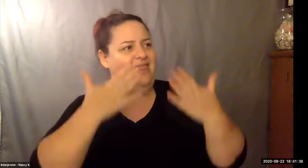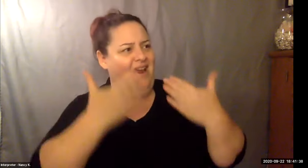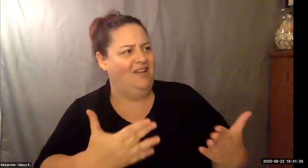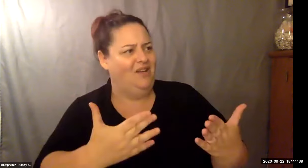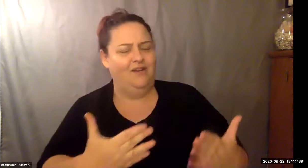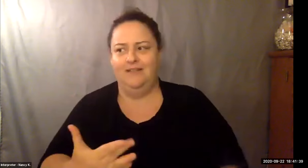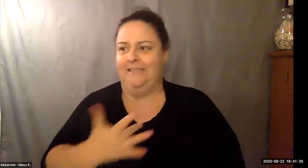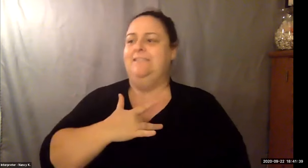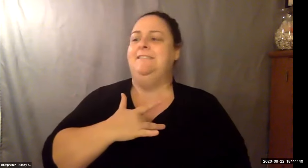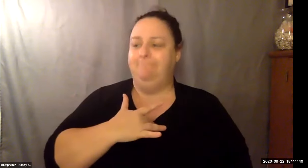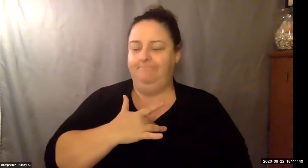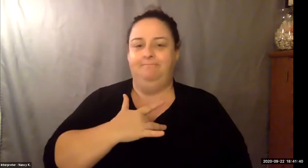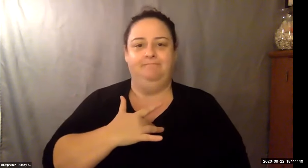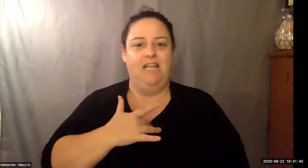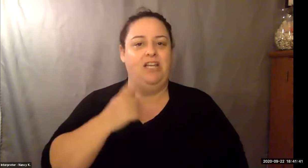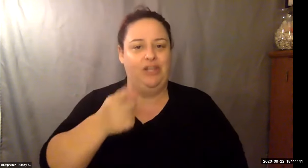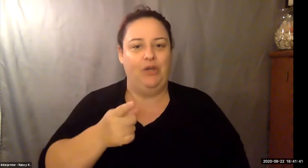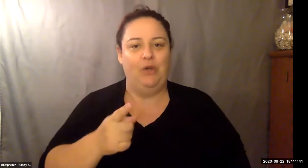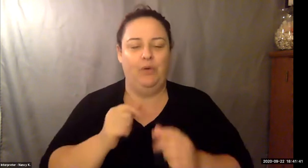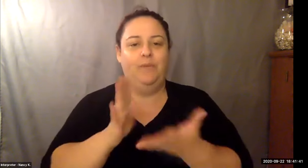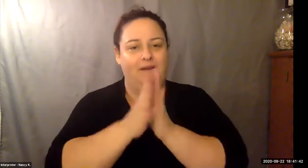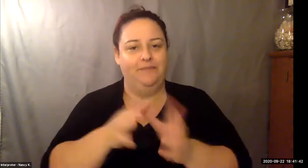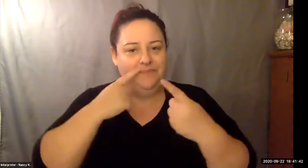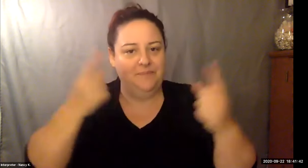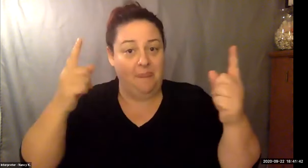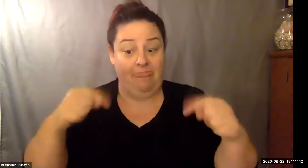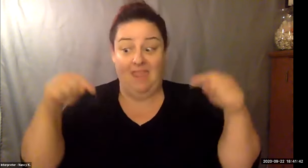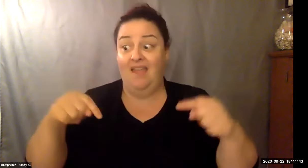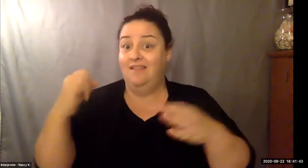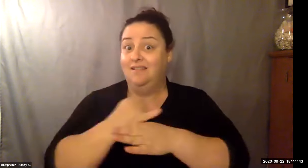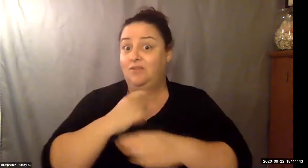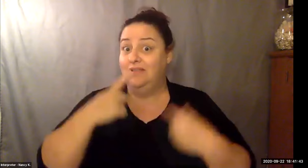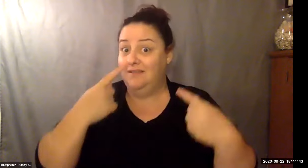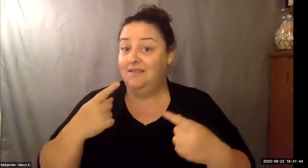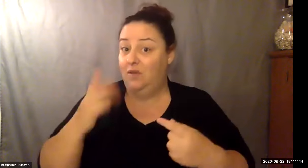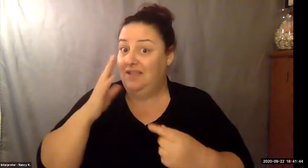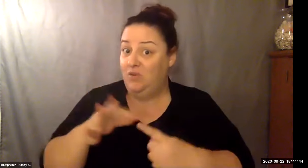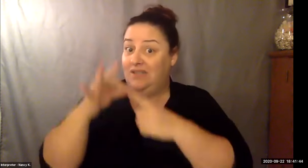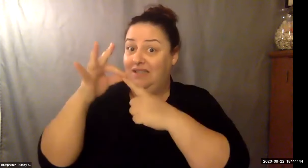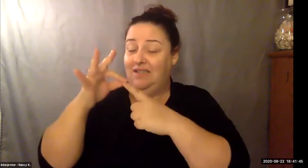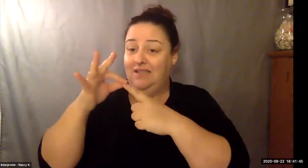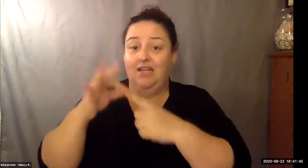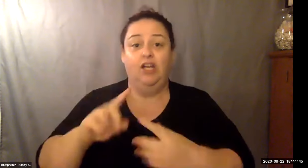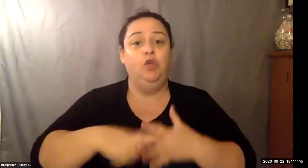Keith Wolling: It's not an easy business, you got to learn what you can do with chip away at and go, go through the tough times, and how to do it and respect.